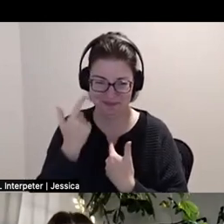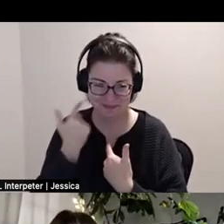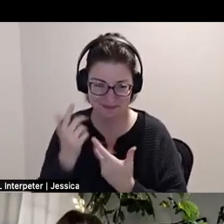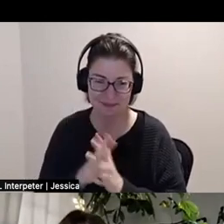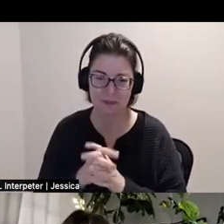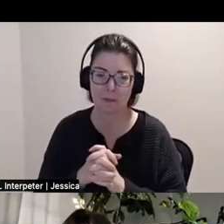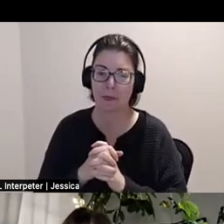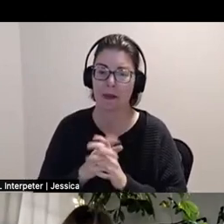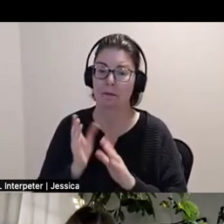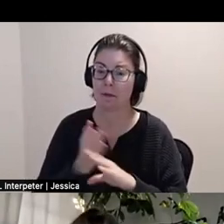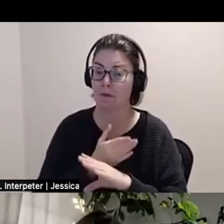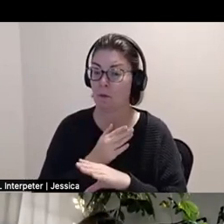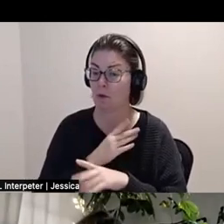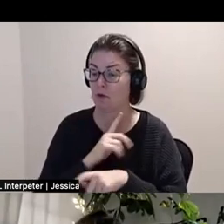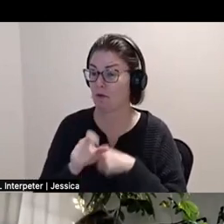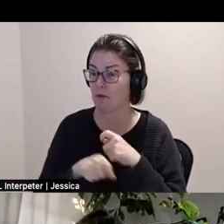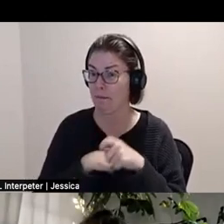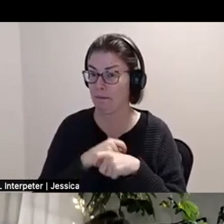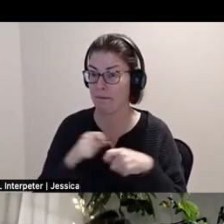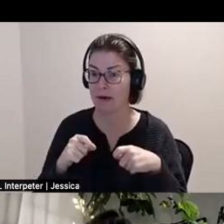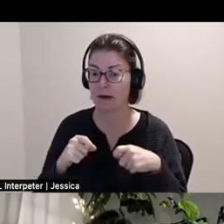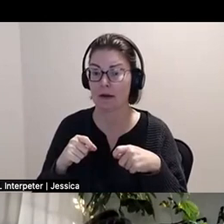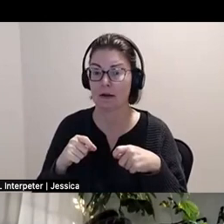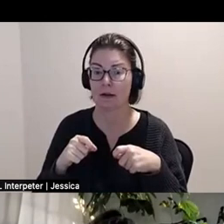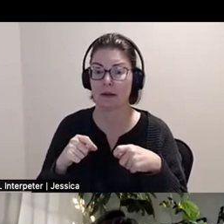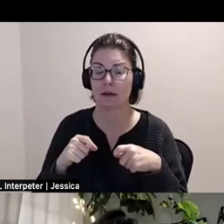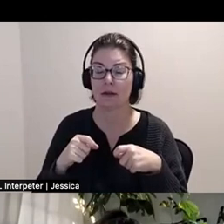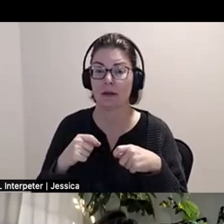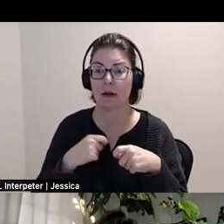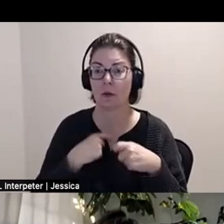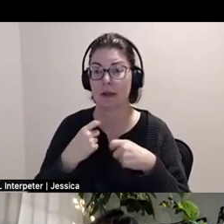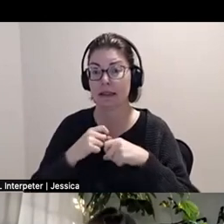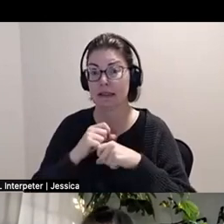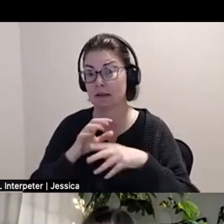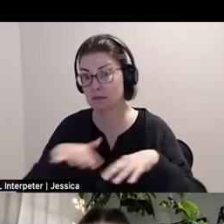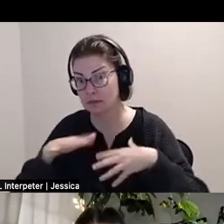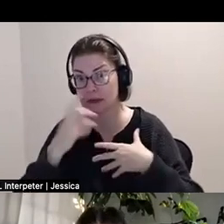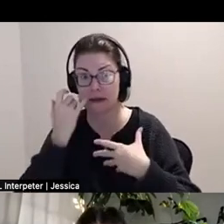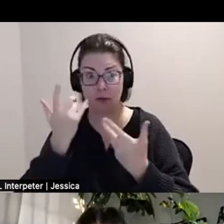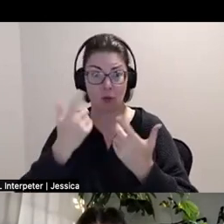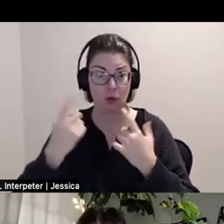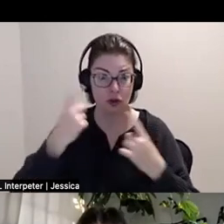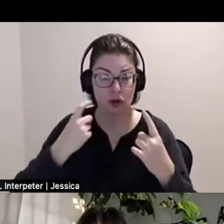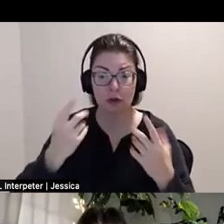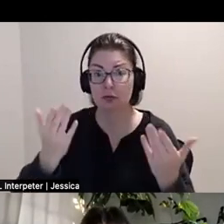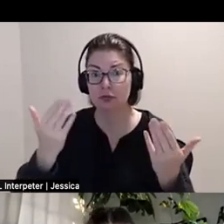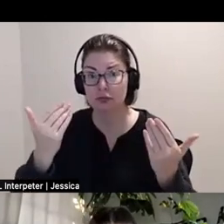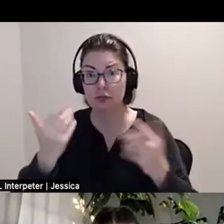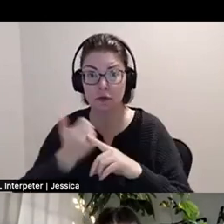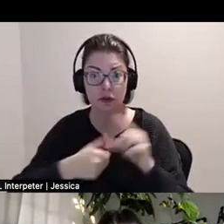But before we go, I just wanted to make some space if any of you had questions for each other because I feel like we've